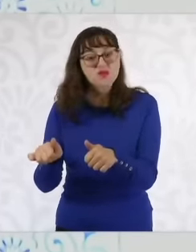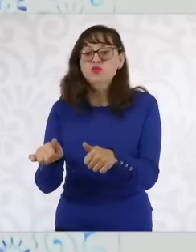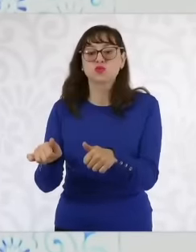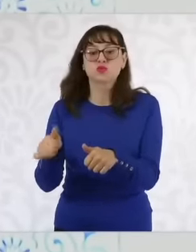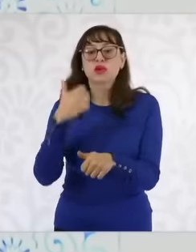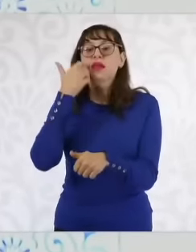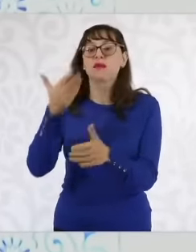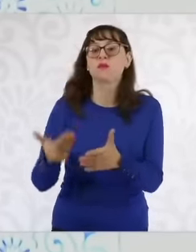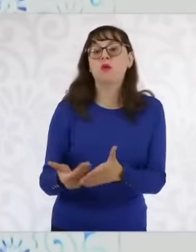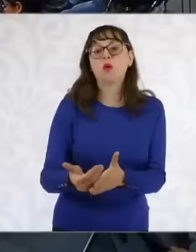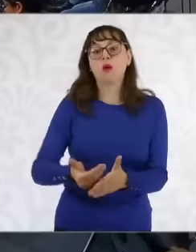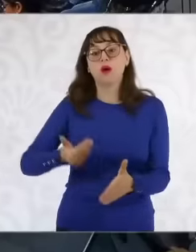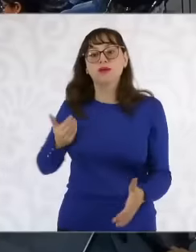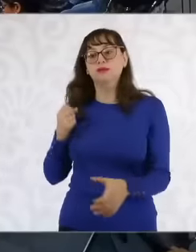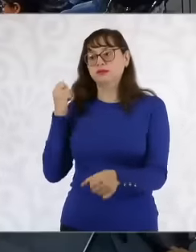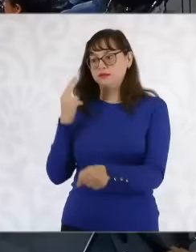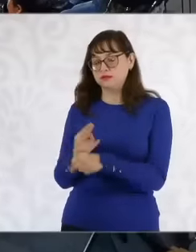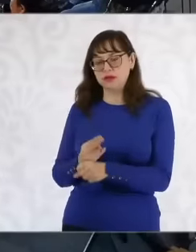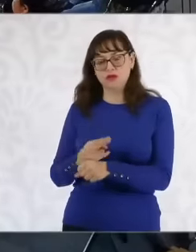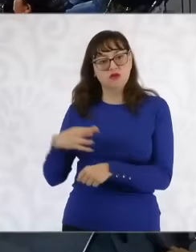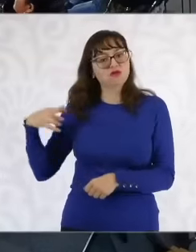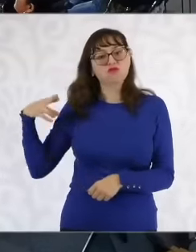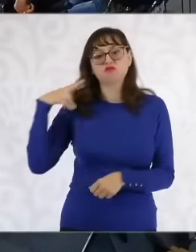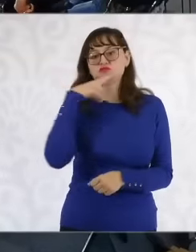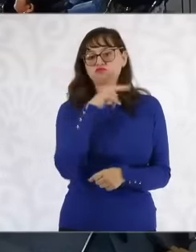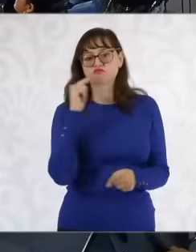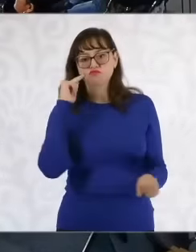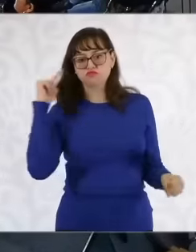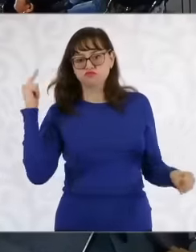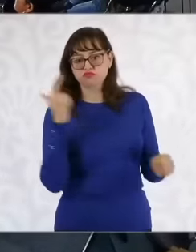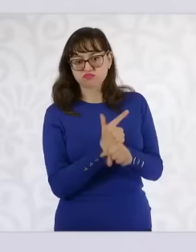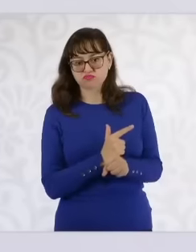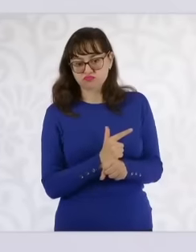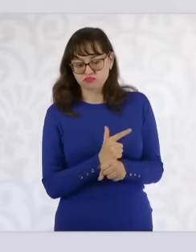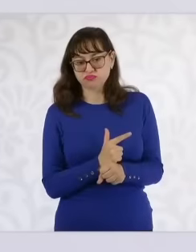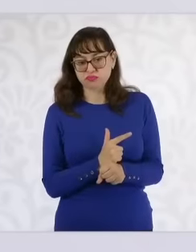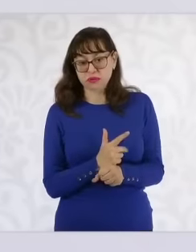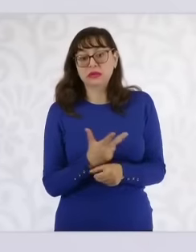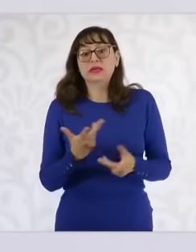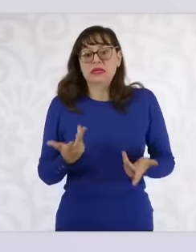so that it does not reach the level of femicide, then it has to do with prevention